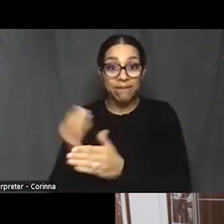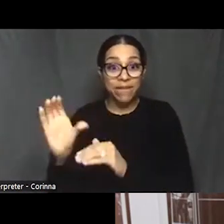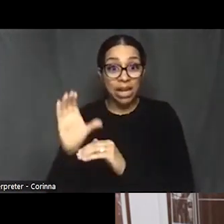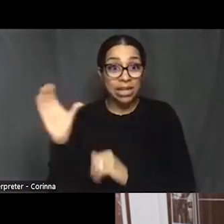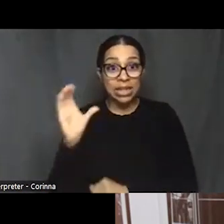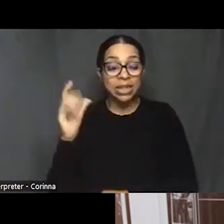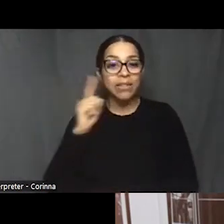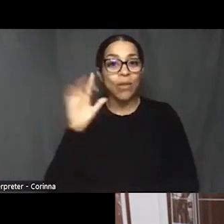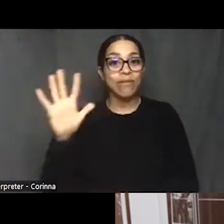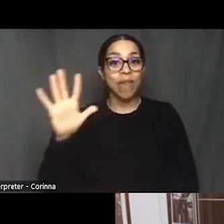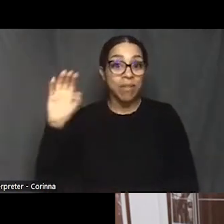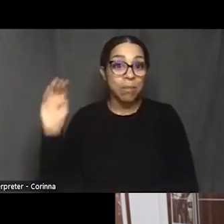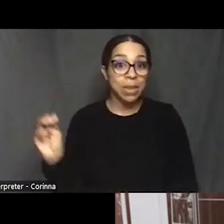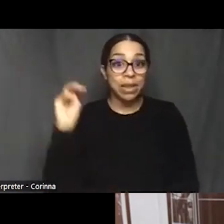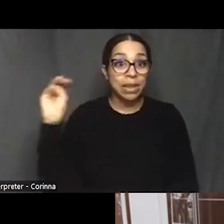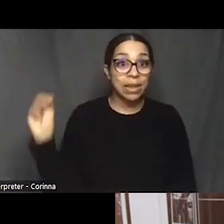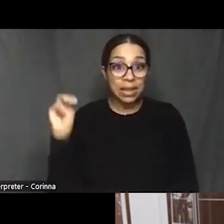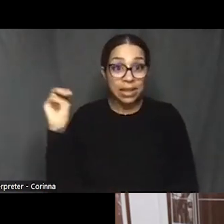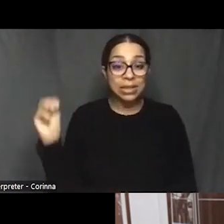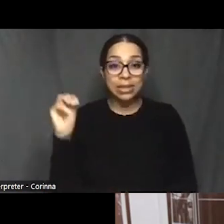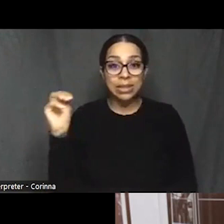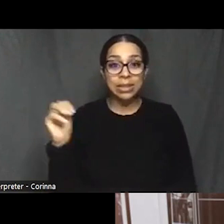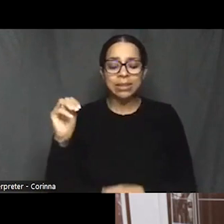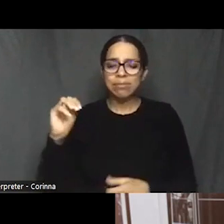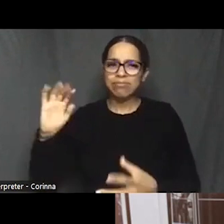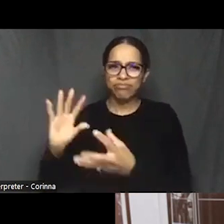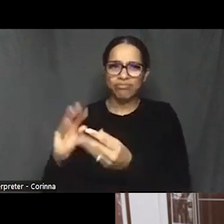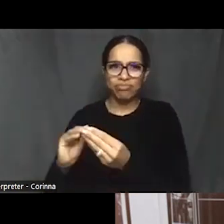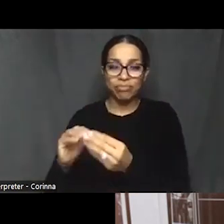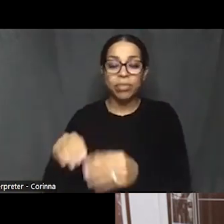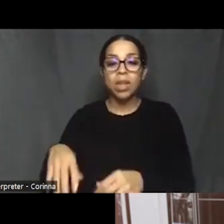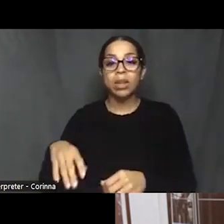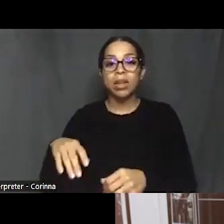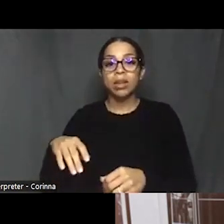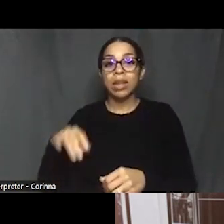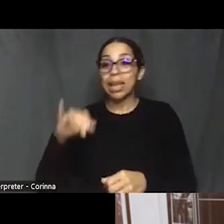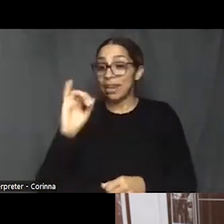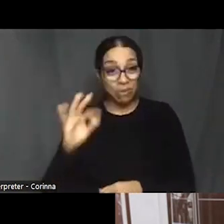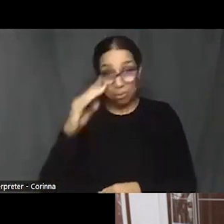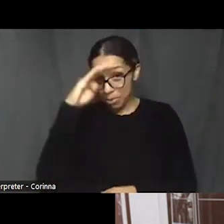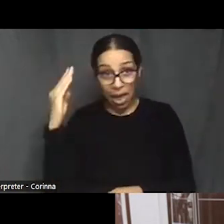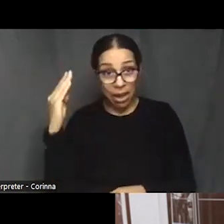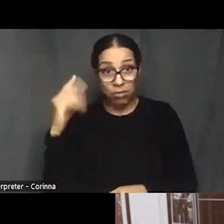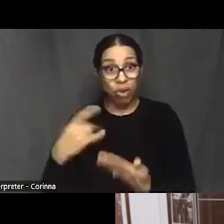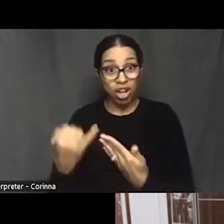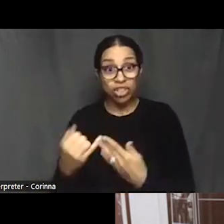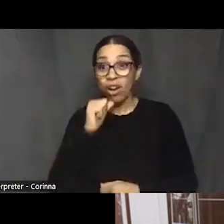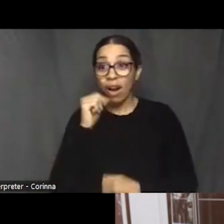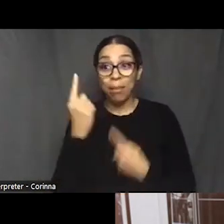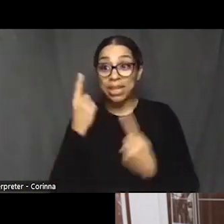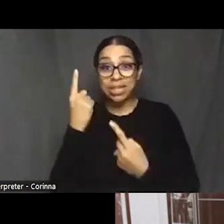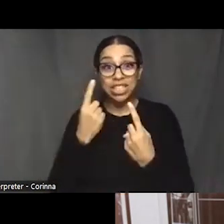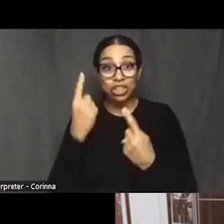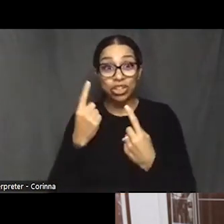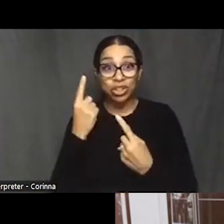And black projects are not being considered outside of that. I mean, where do we go?